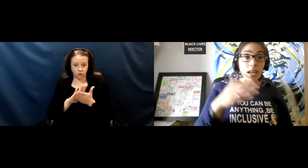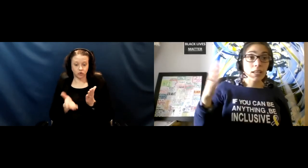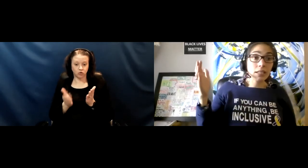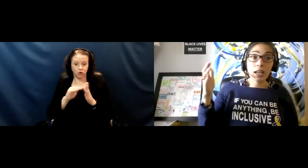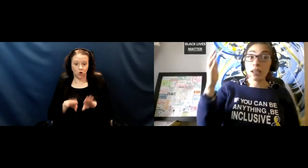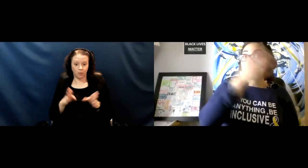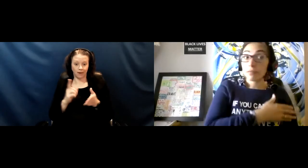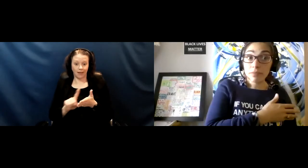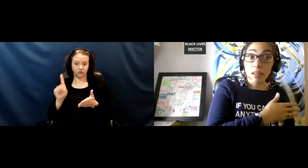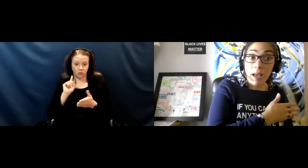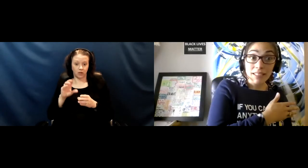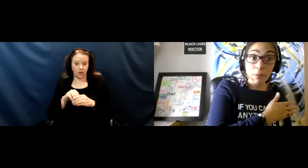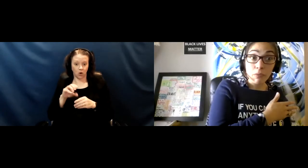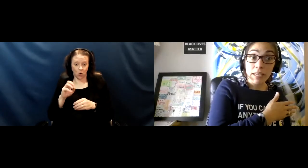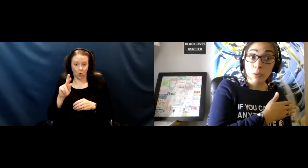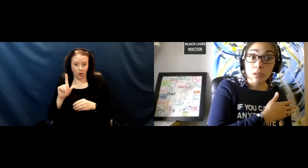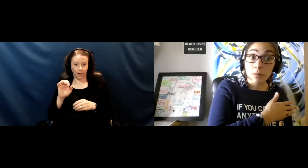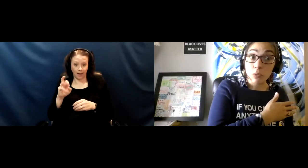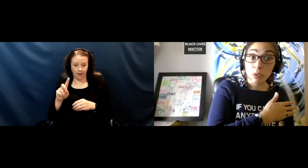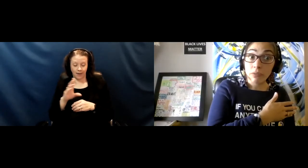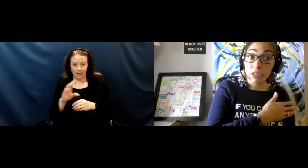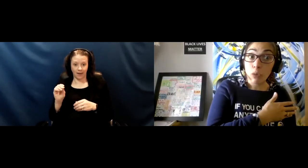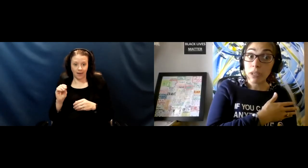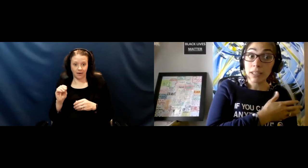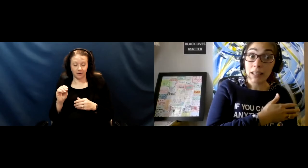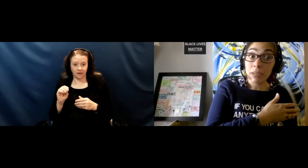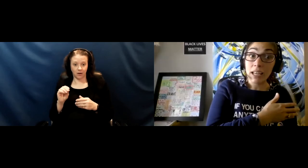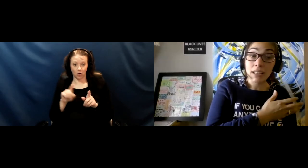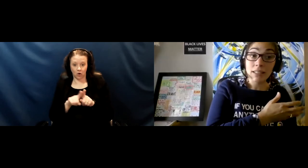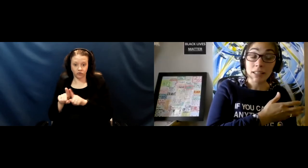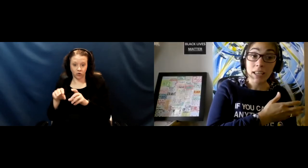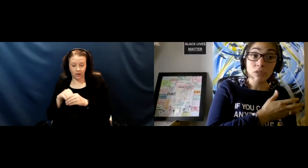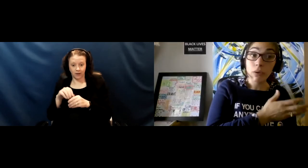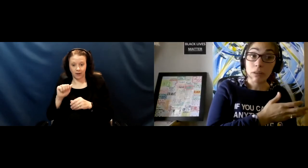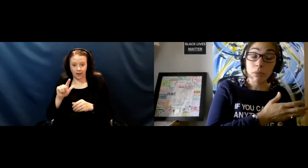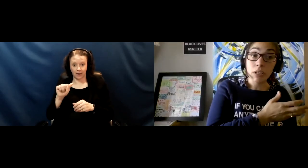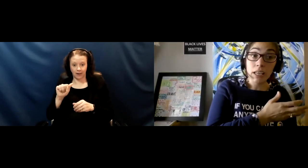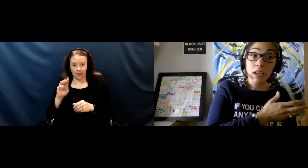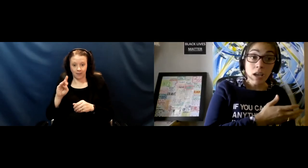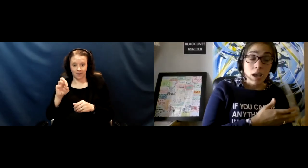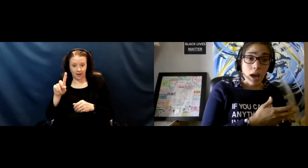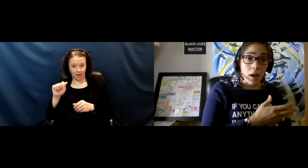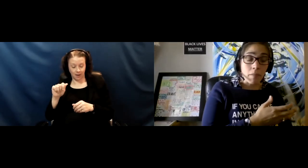and the past couple of weeks with some schools have reopened in Alameda and in San Leandro and in Berkeley.